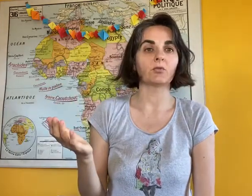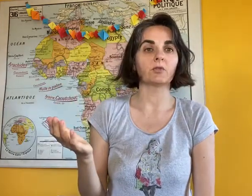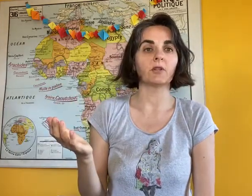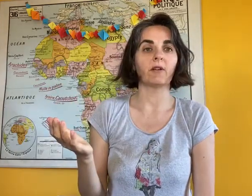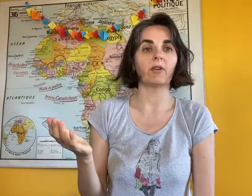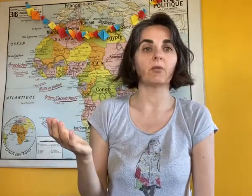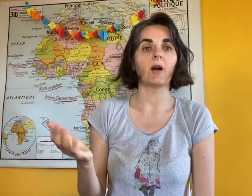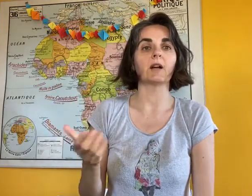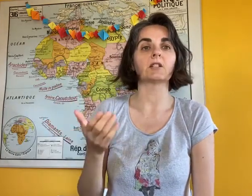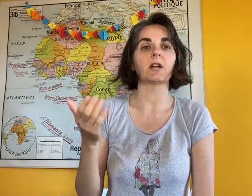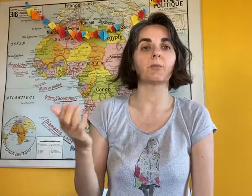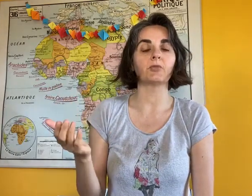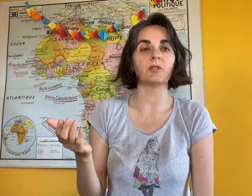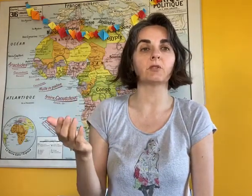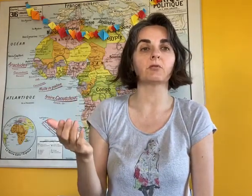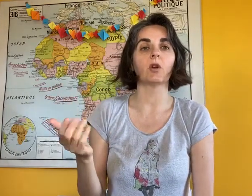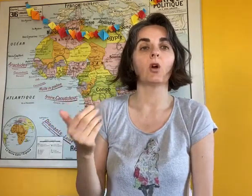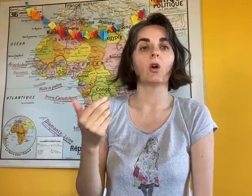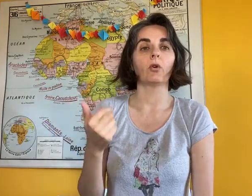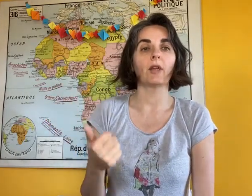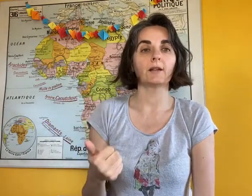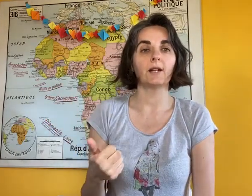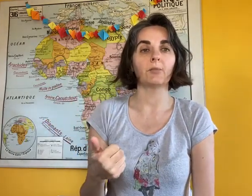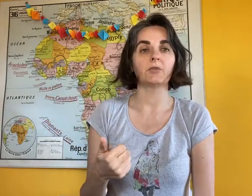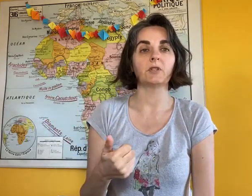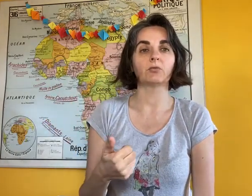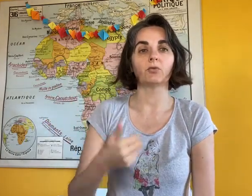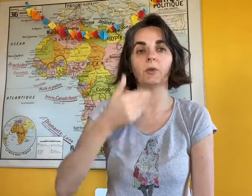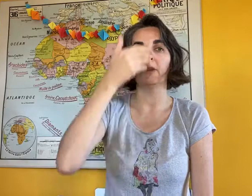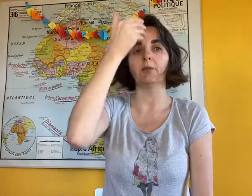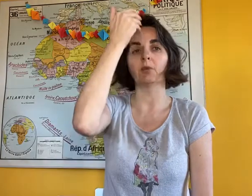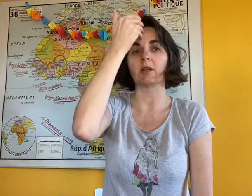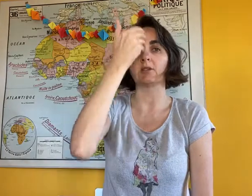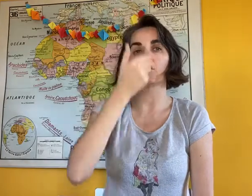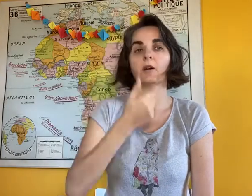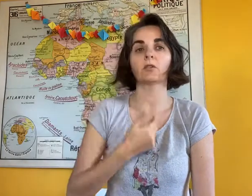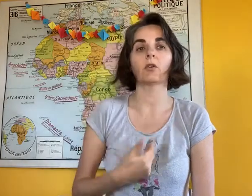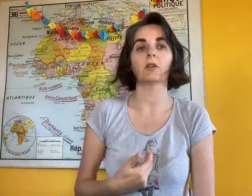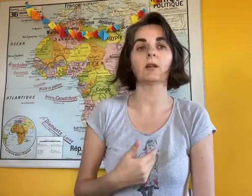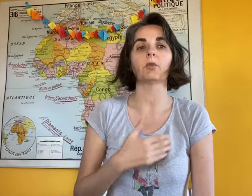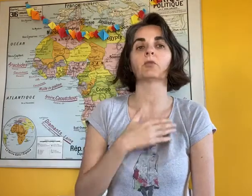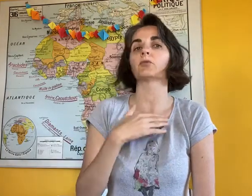you will have to look each time at the baby's position so that he's in his